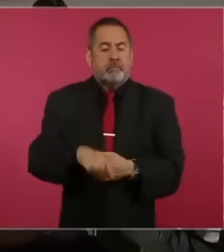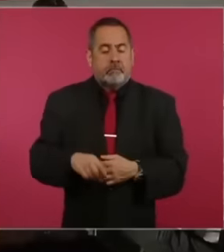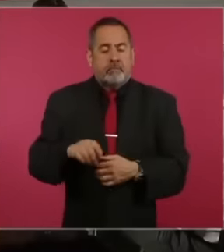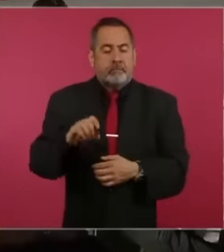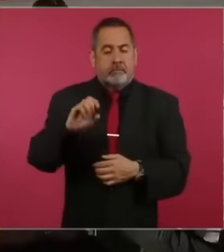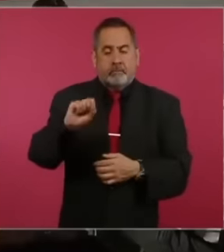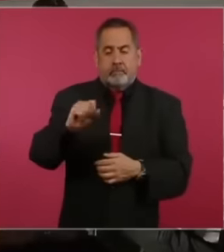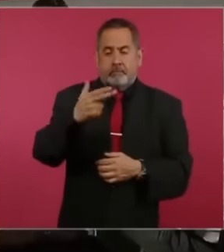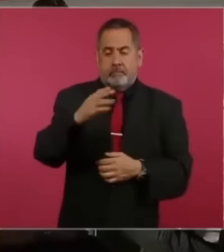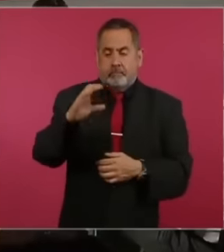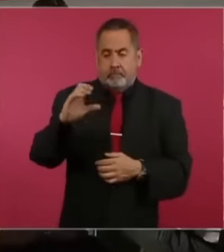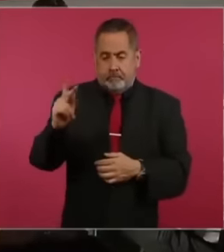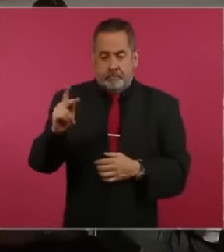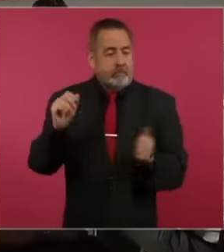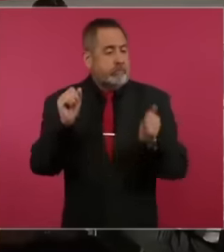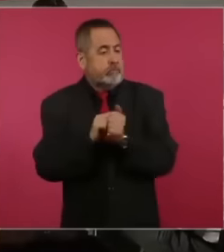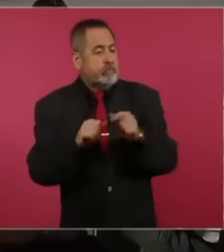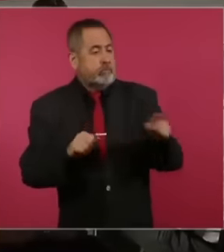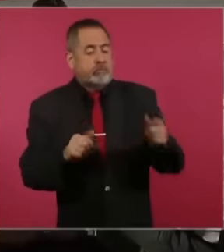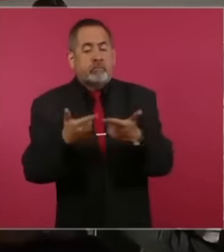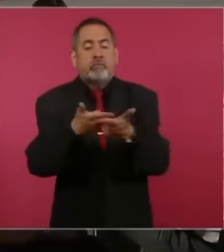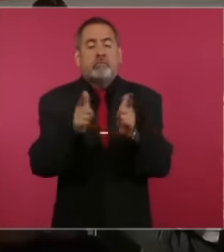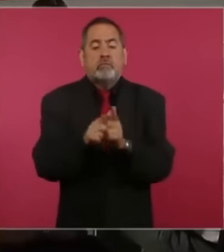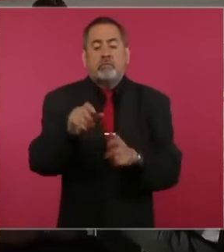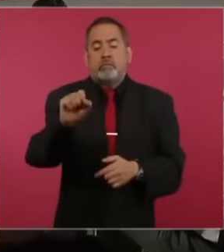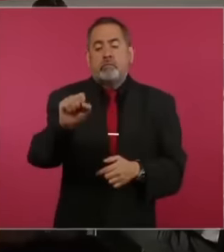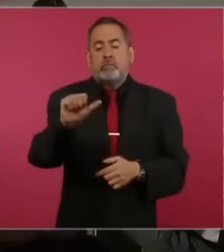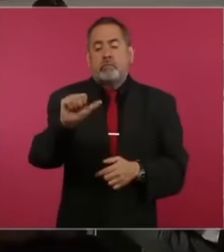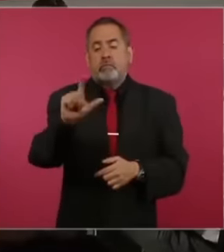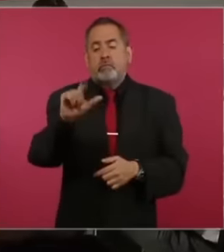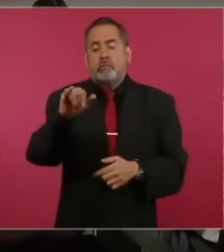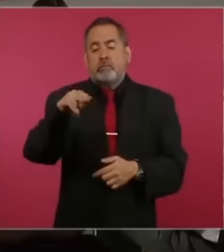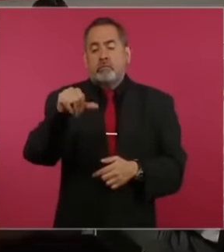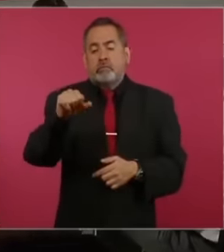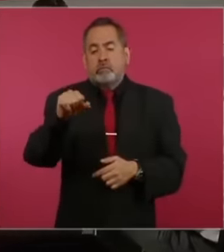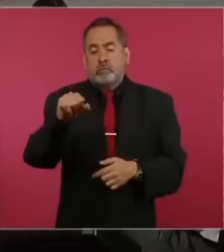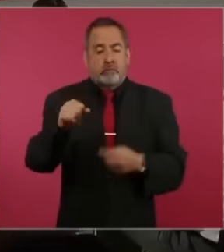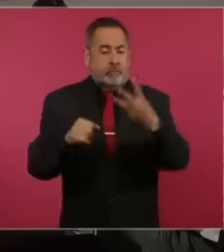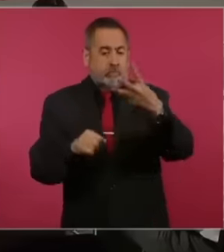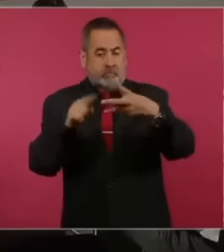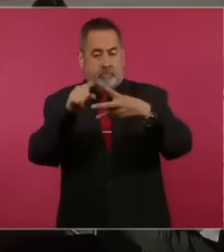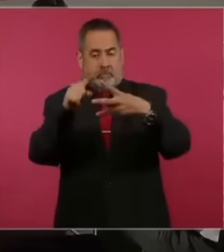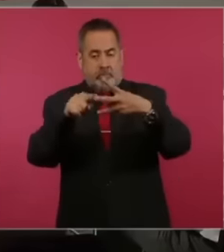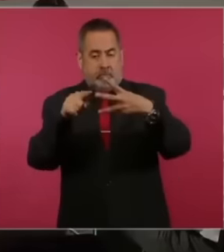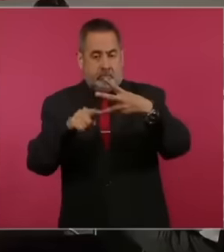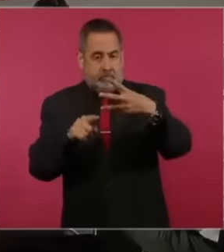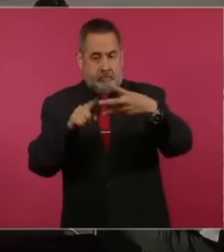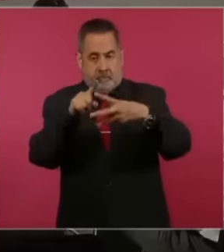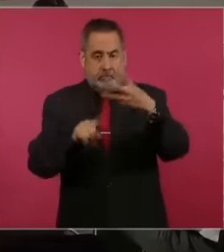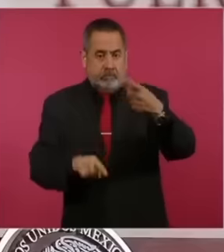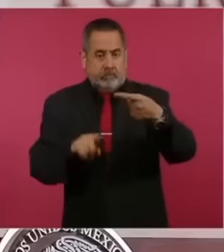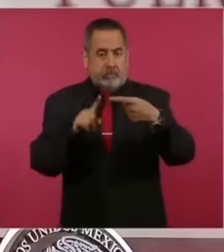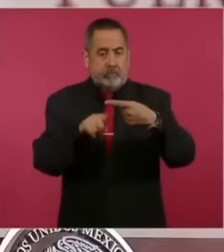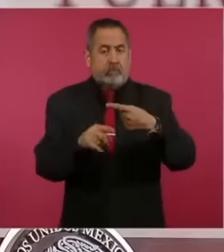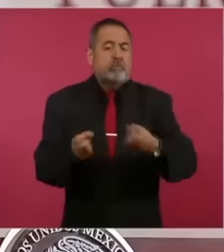a group Salinas and we divide the information into three points. The first are the amounts paid for